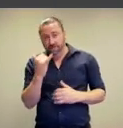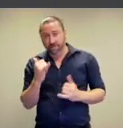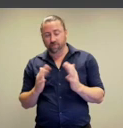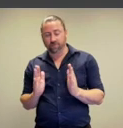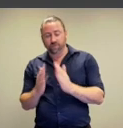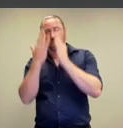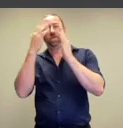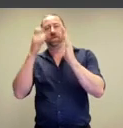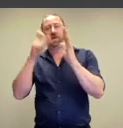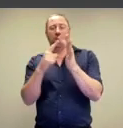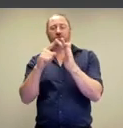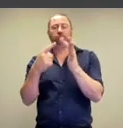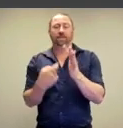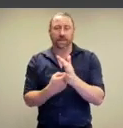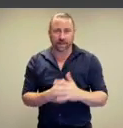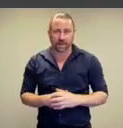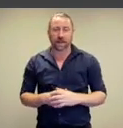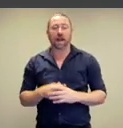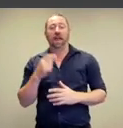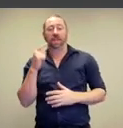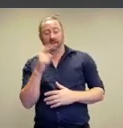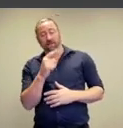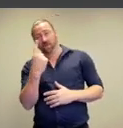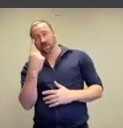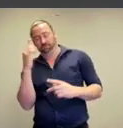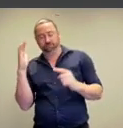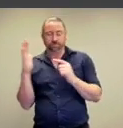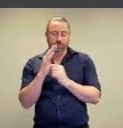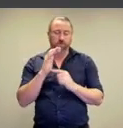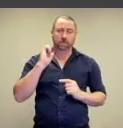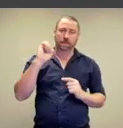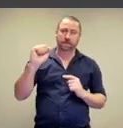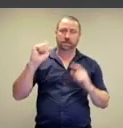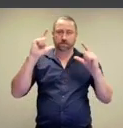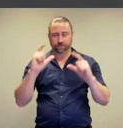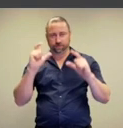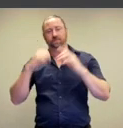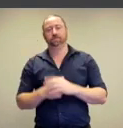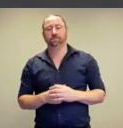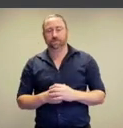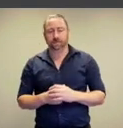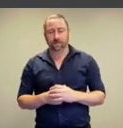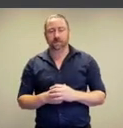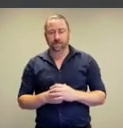but very short-lived career and this